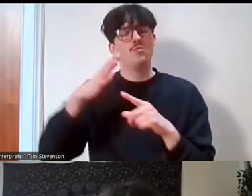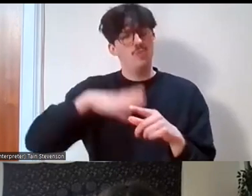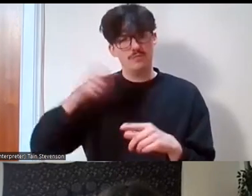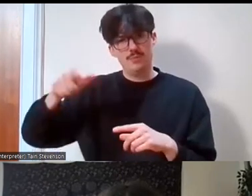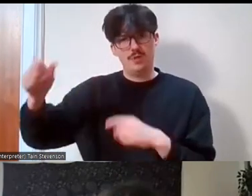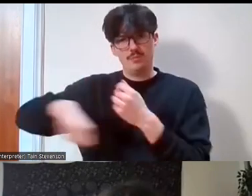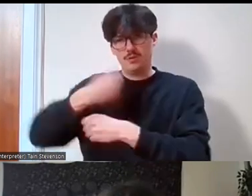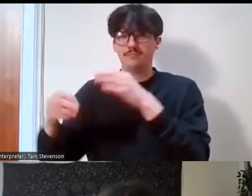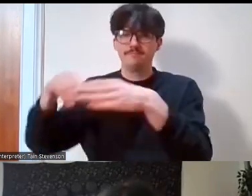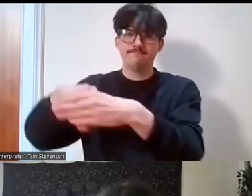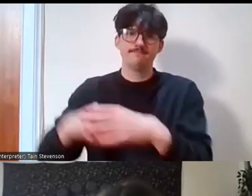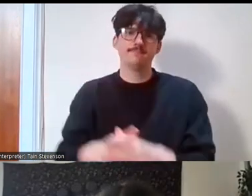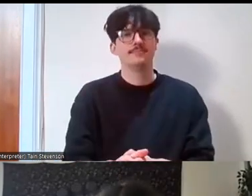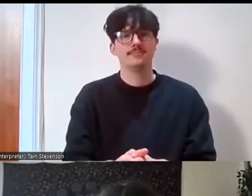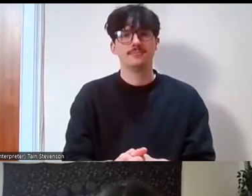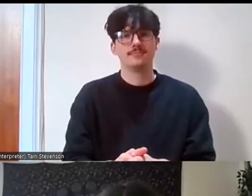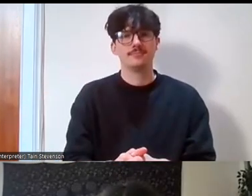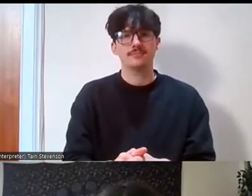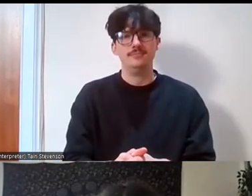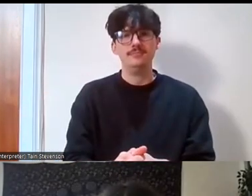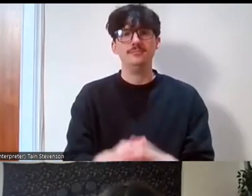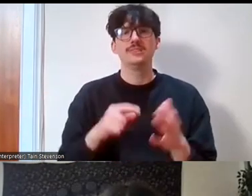Brilliant, thank you so much. I always use the term ‘healthy volunteering’,